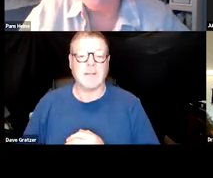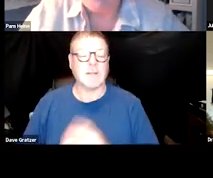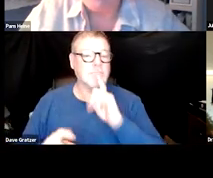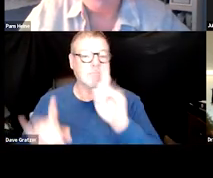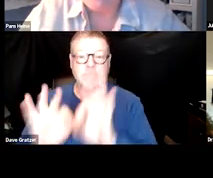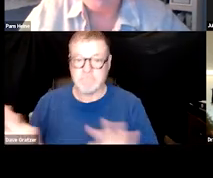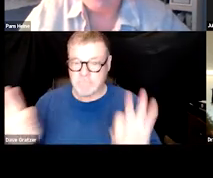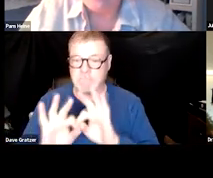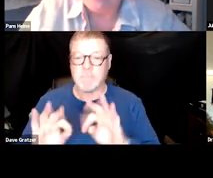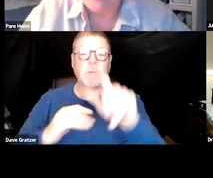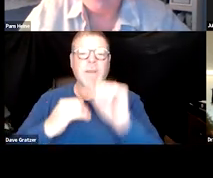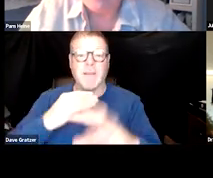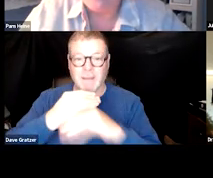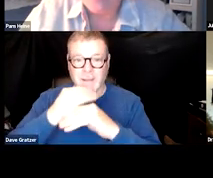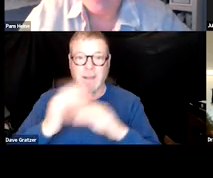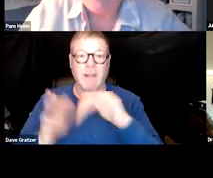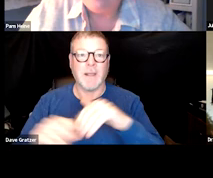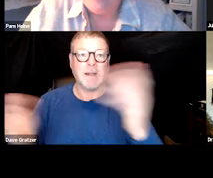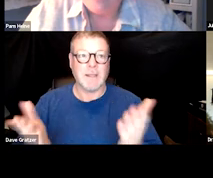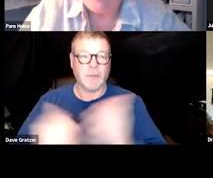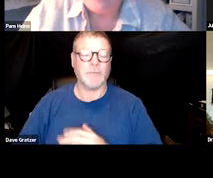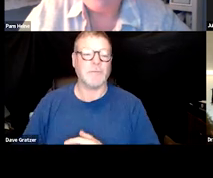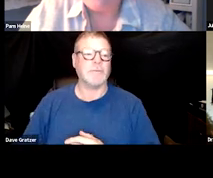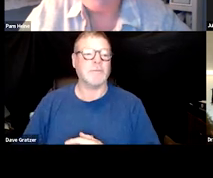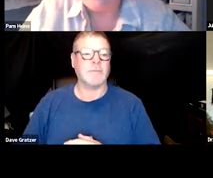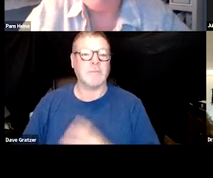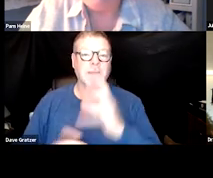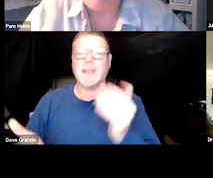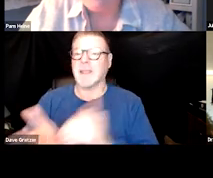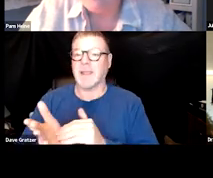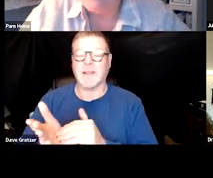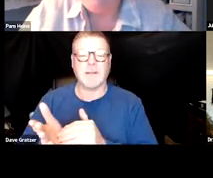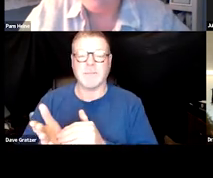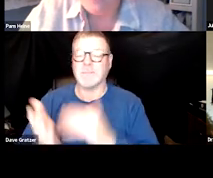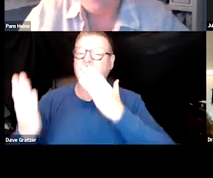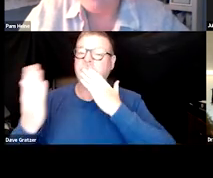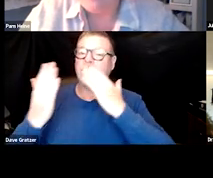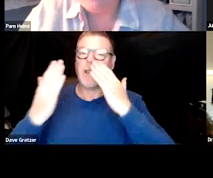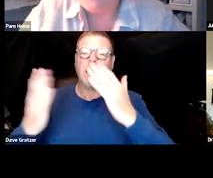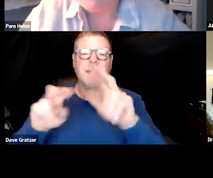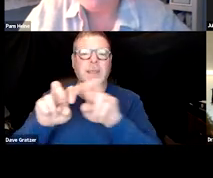You can also add questions on here as well and again, I just want to thank all of our panelists.